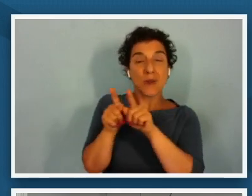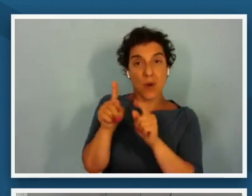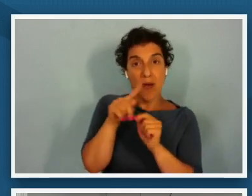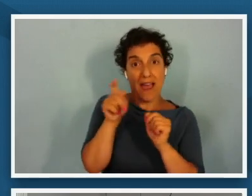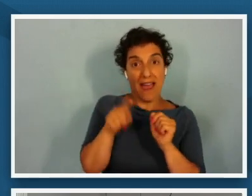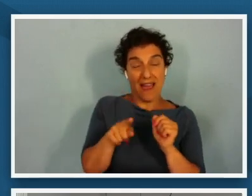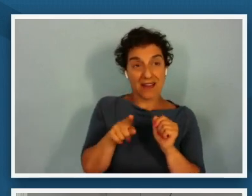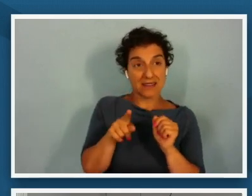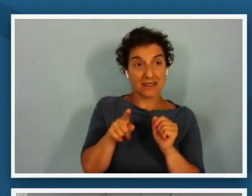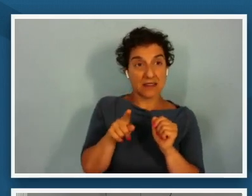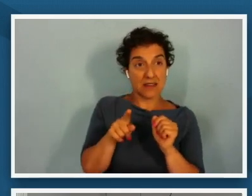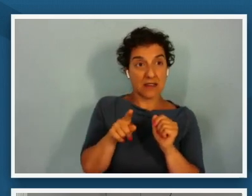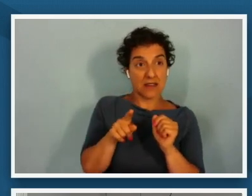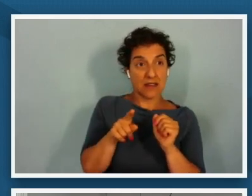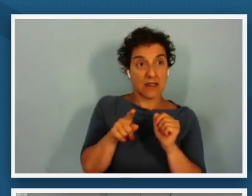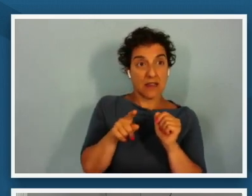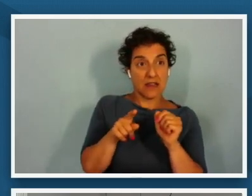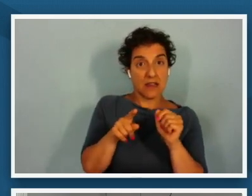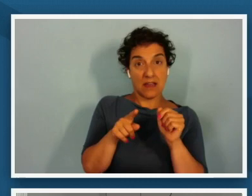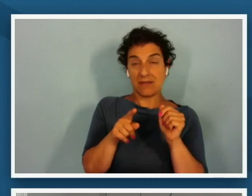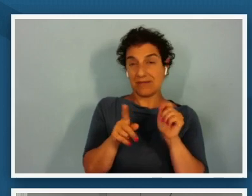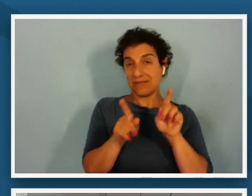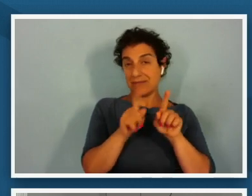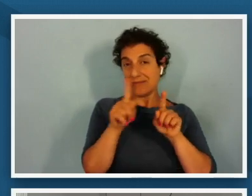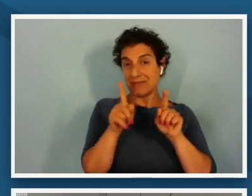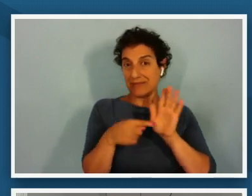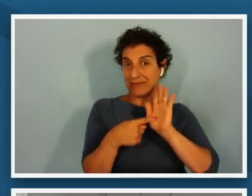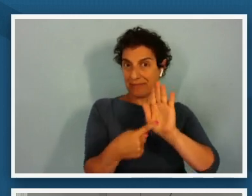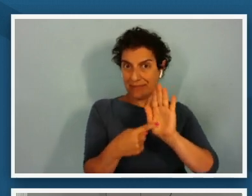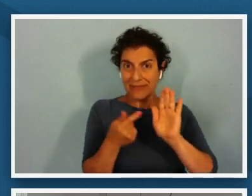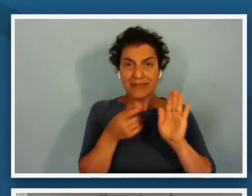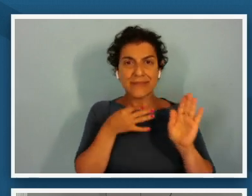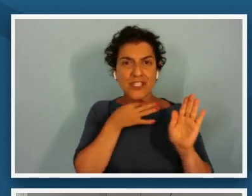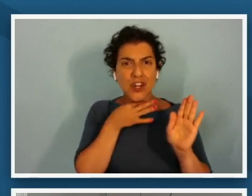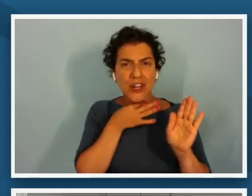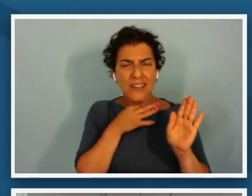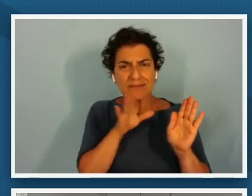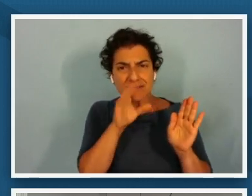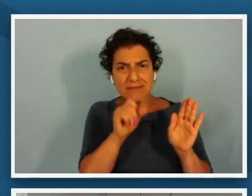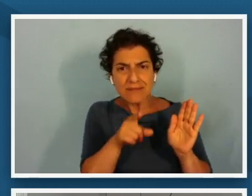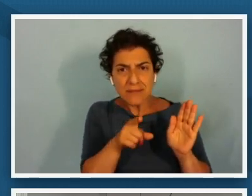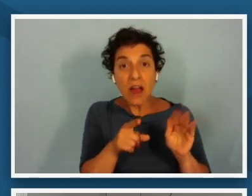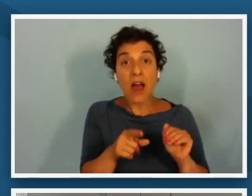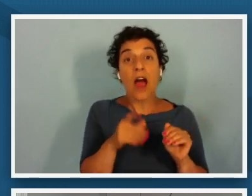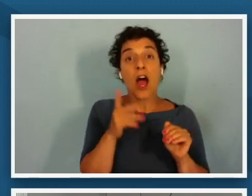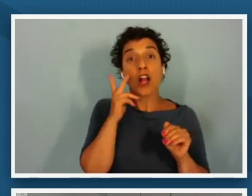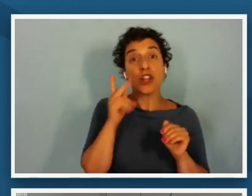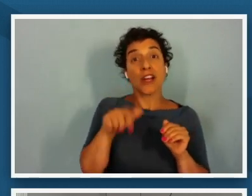putting forward an artwork that inspires curiosity why don't we look at the other